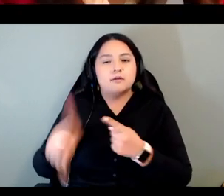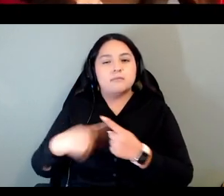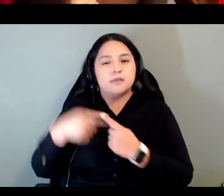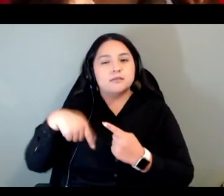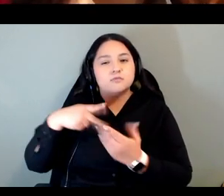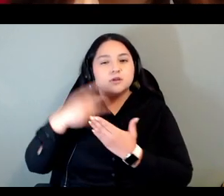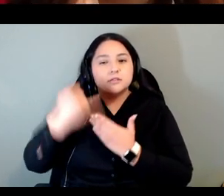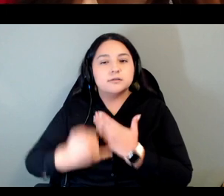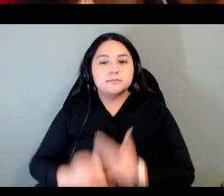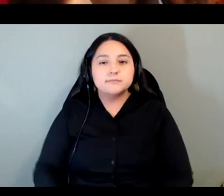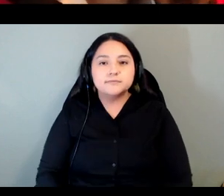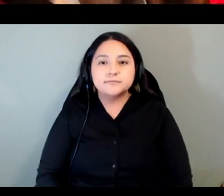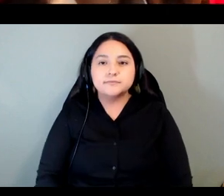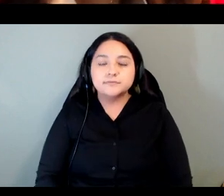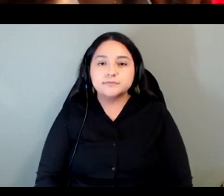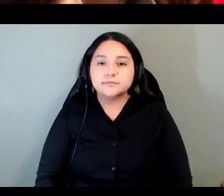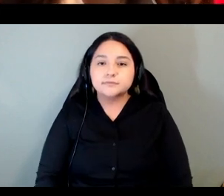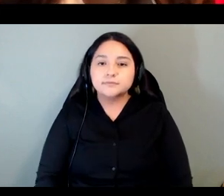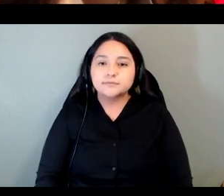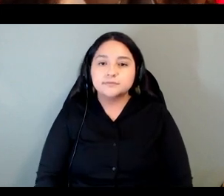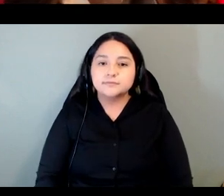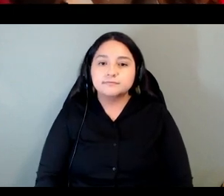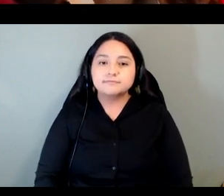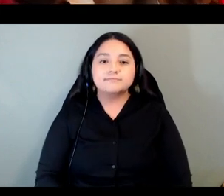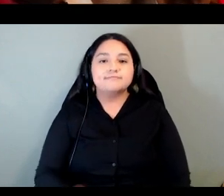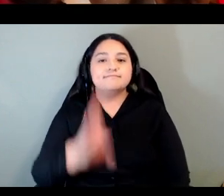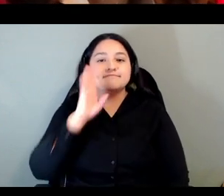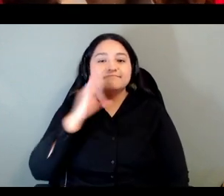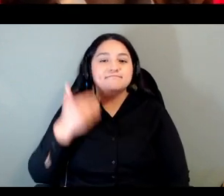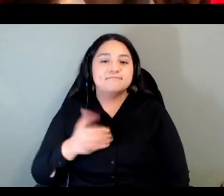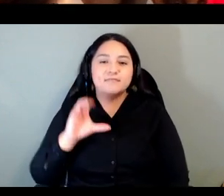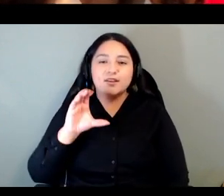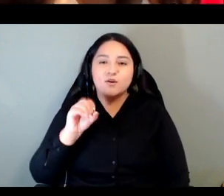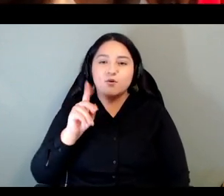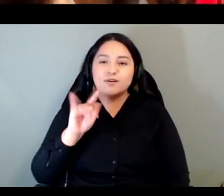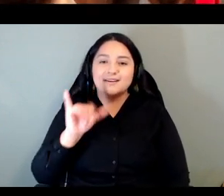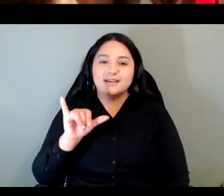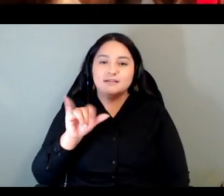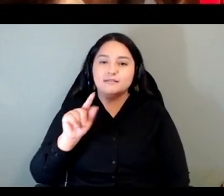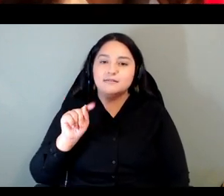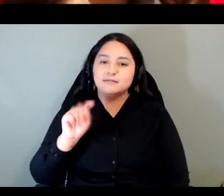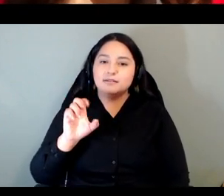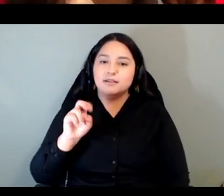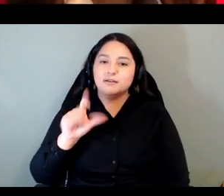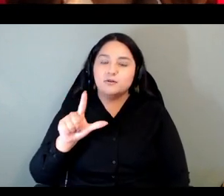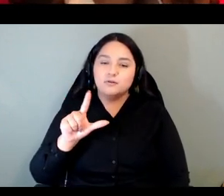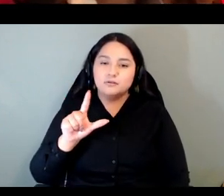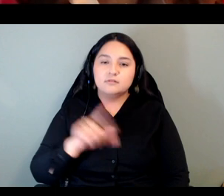Hello, my name is Courtney Tennell. I'm a Cherokee Nation citizen and I'm a doctoral